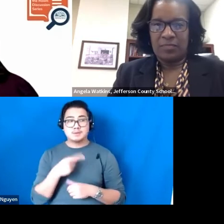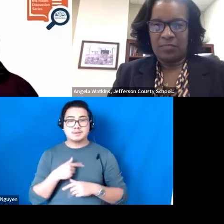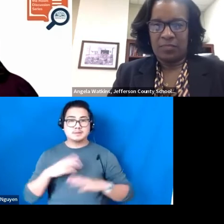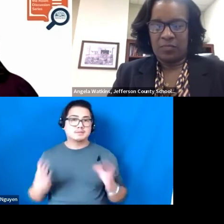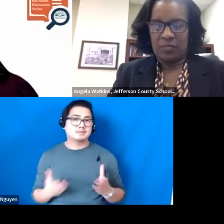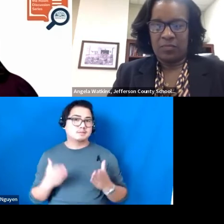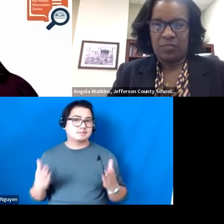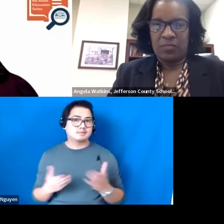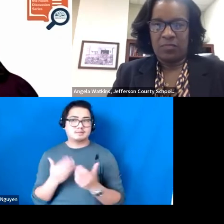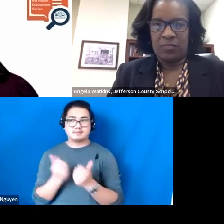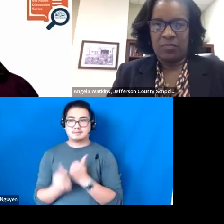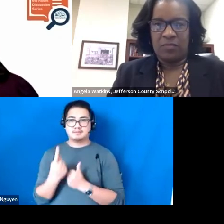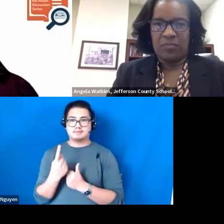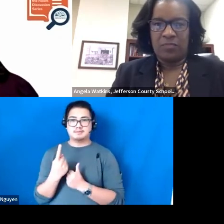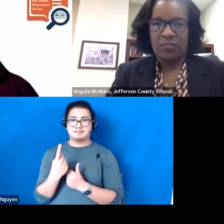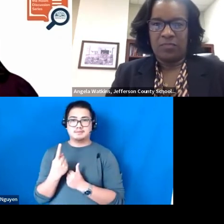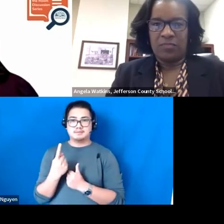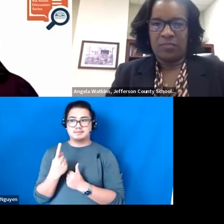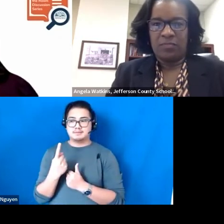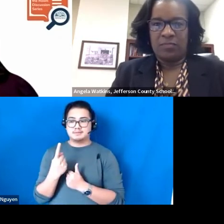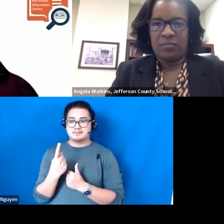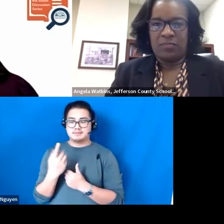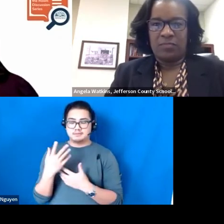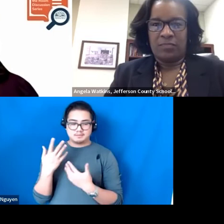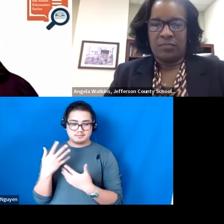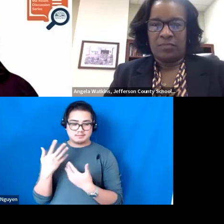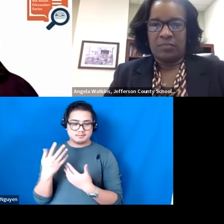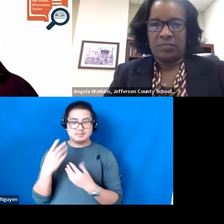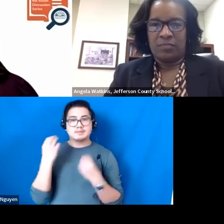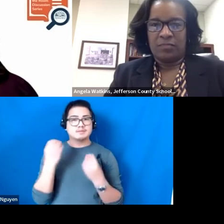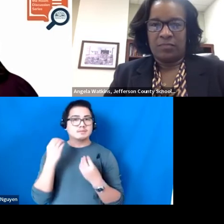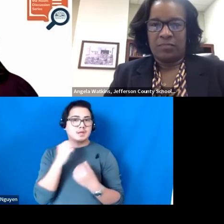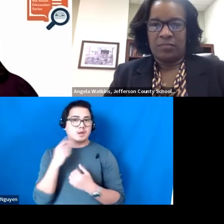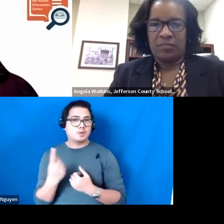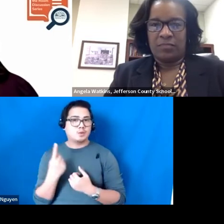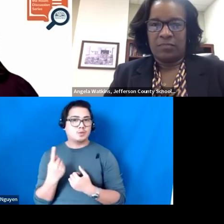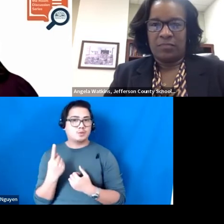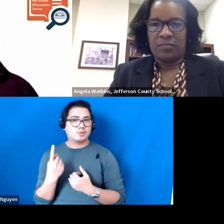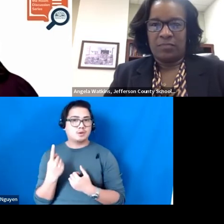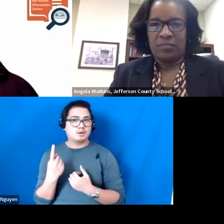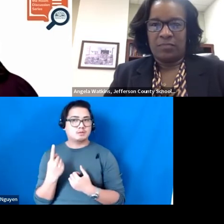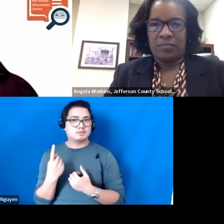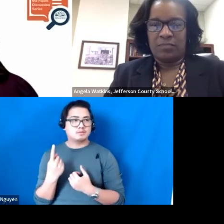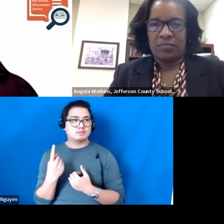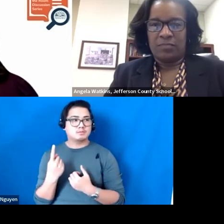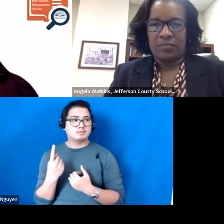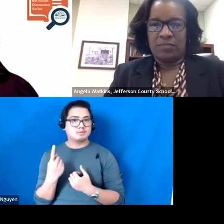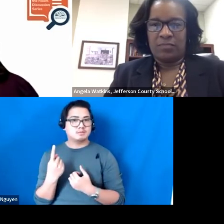everyone to think about not just that your coaches are supporting your teachers